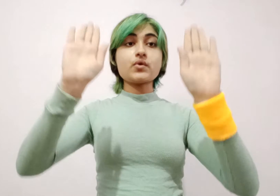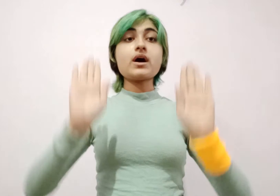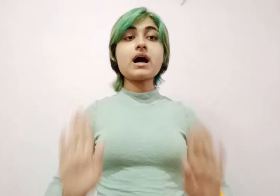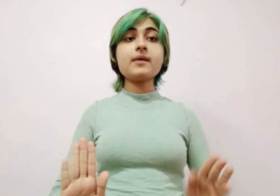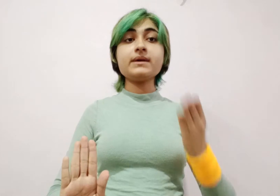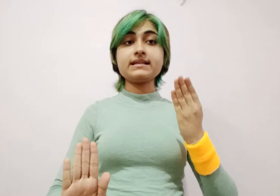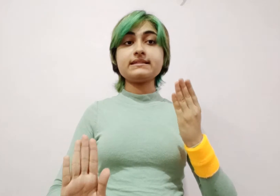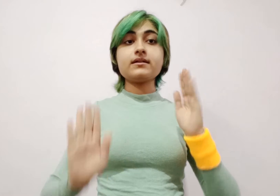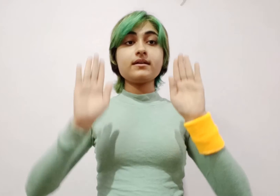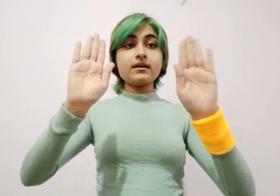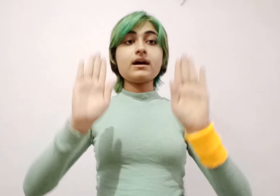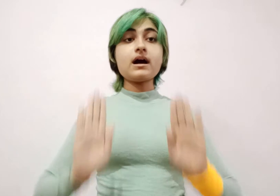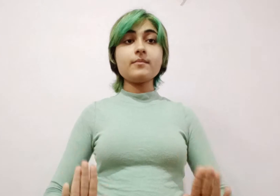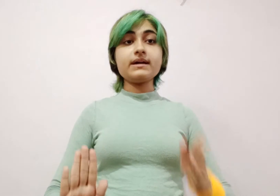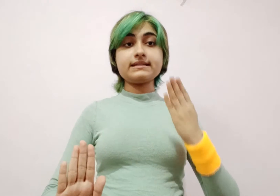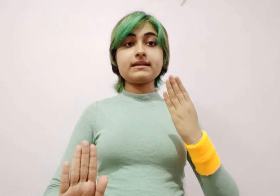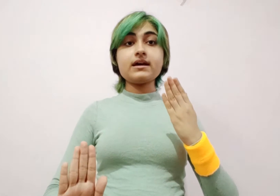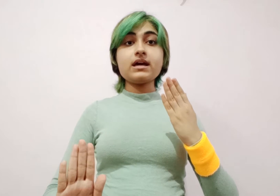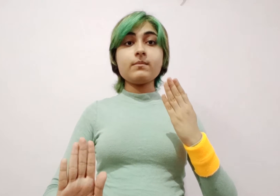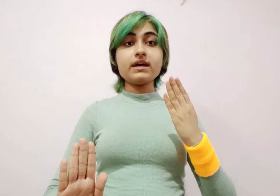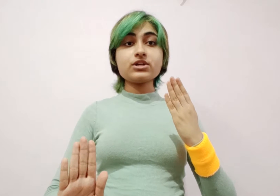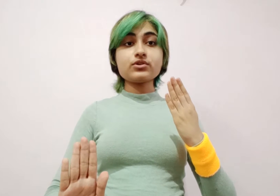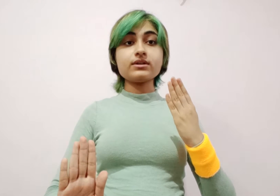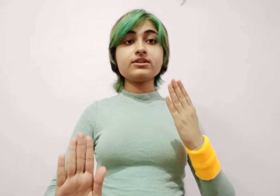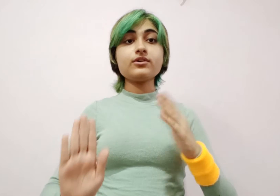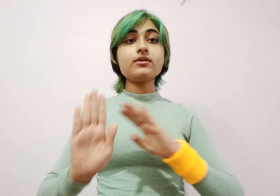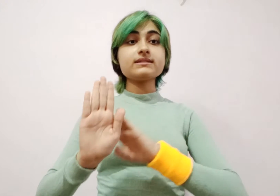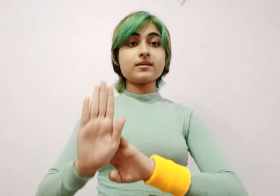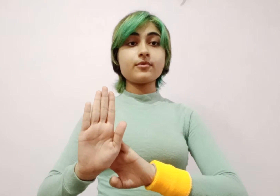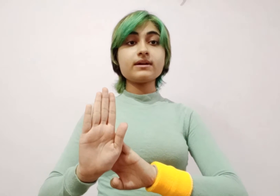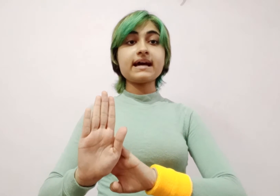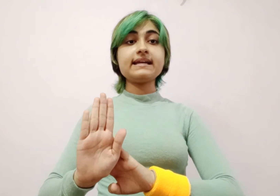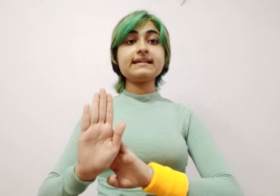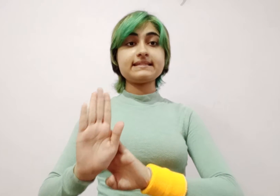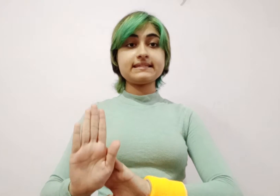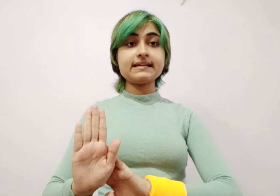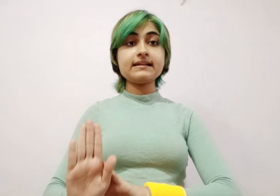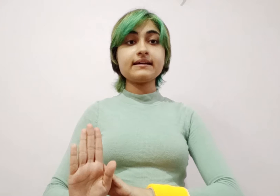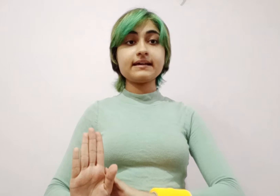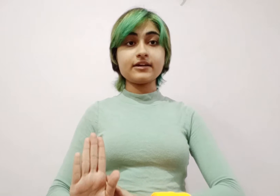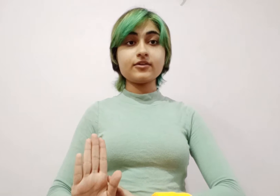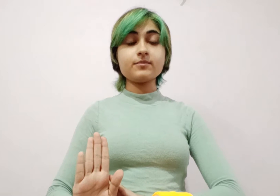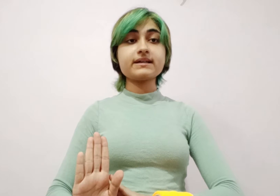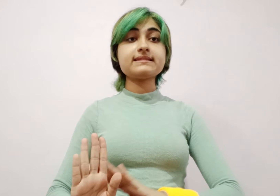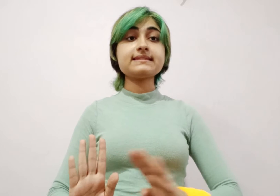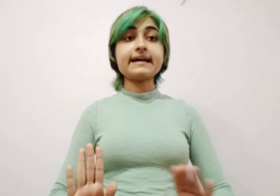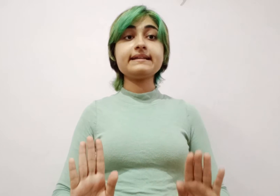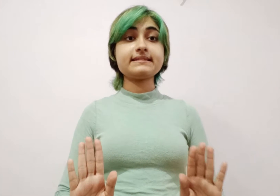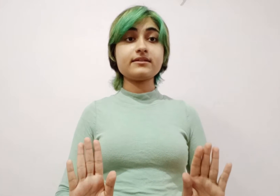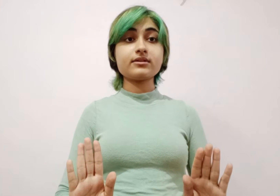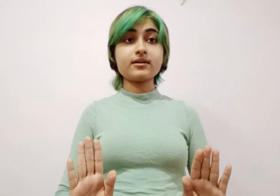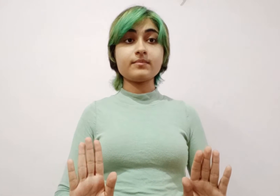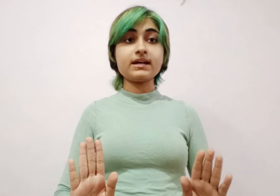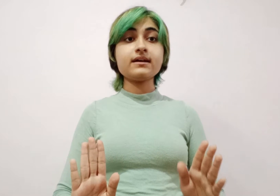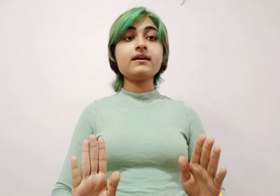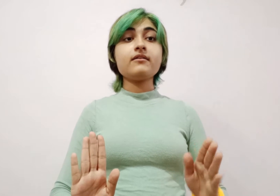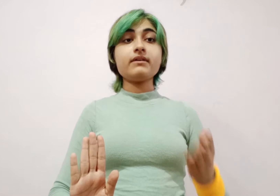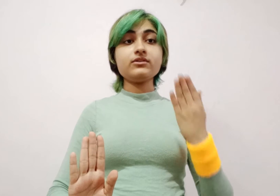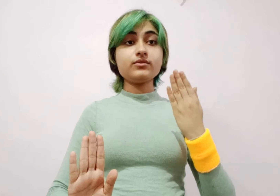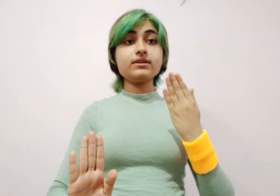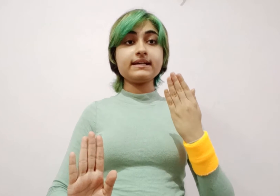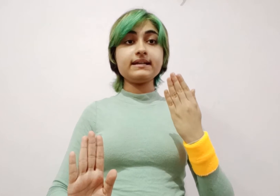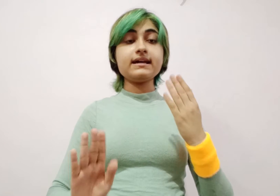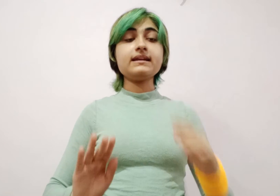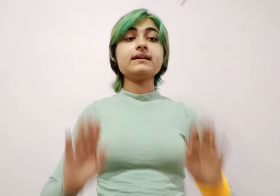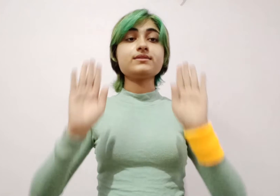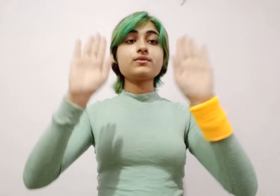So, AMAZED. AMAZED. Make sure that your support hand is still here, because the sign is still not complete when you do the -ED ending.